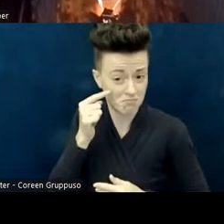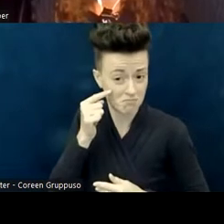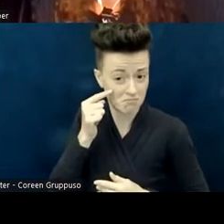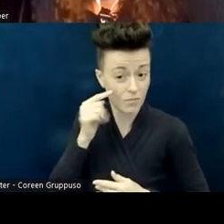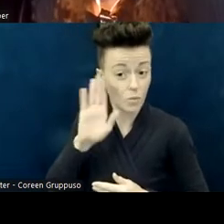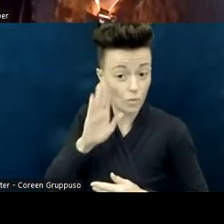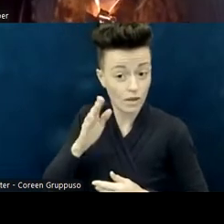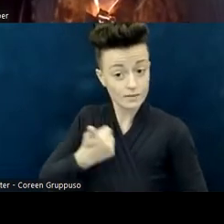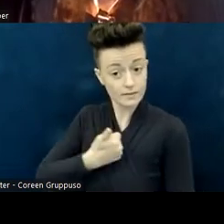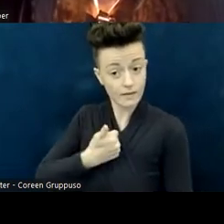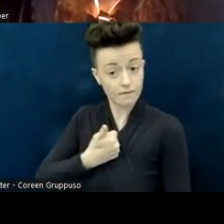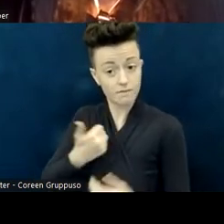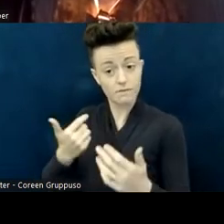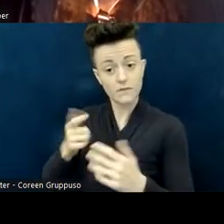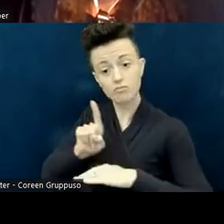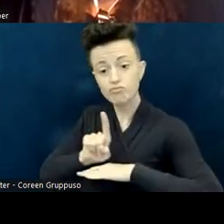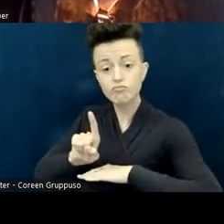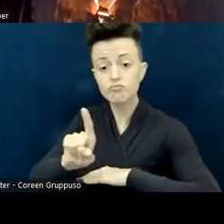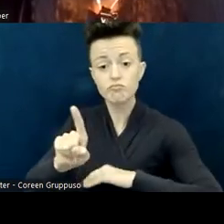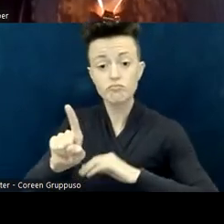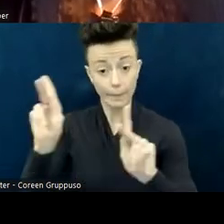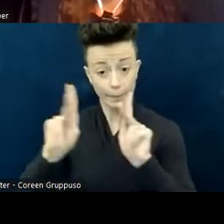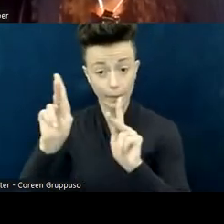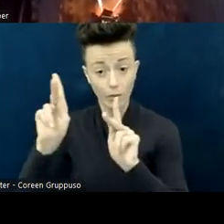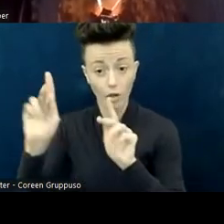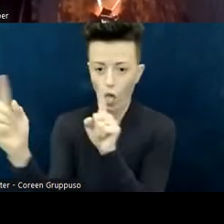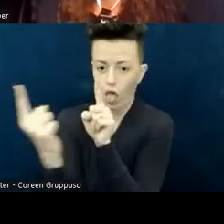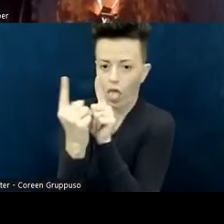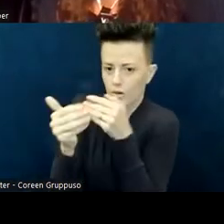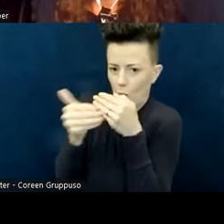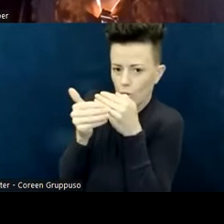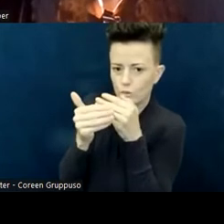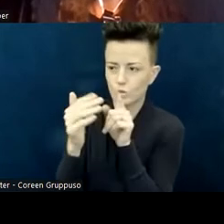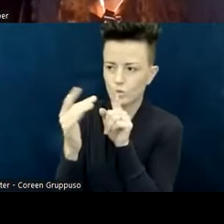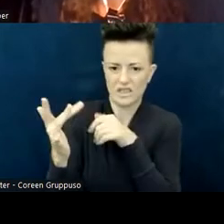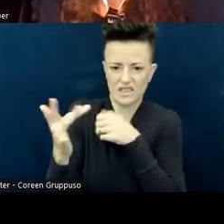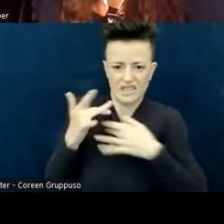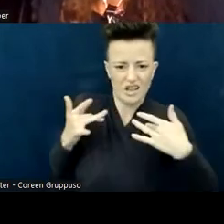and have people either put you on a pedestal and tell you how brave you are,